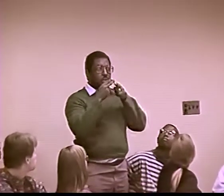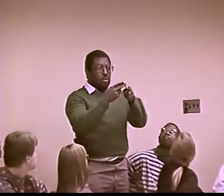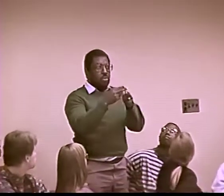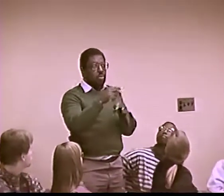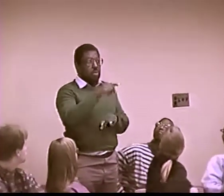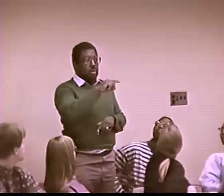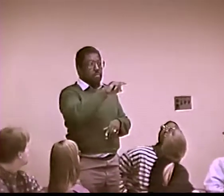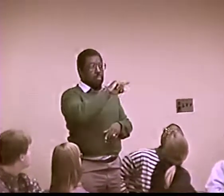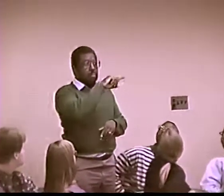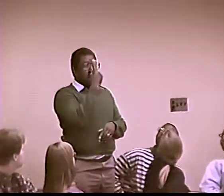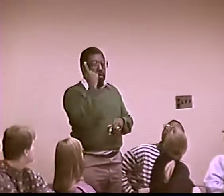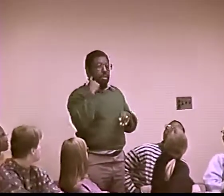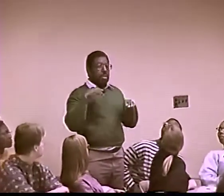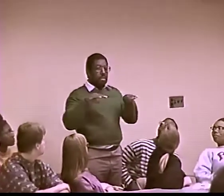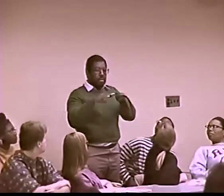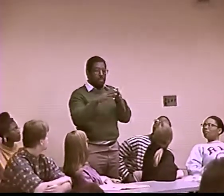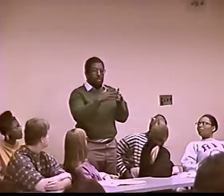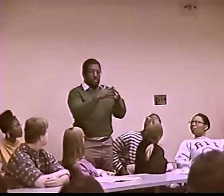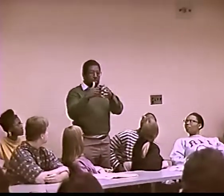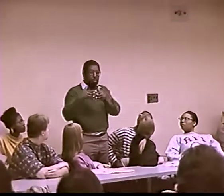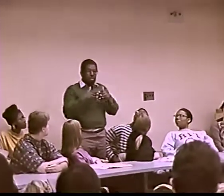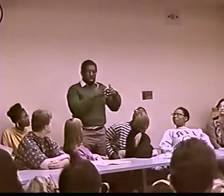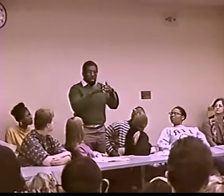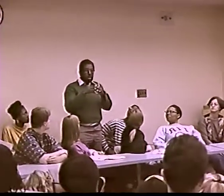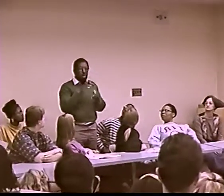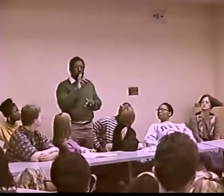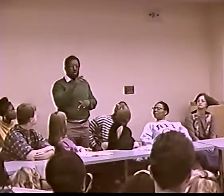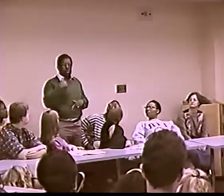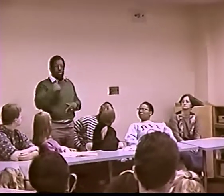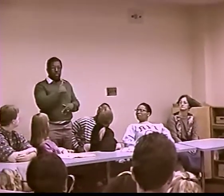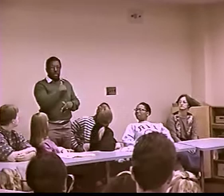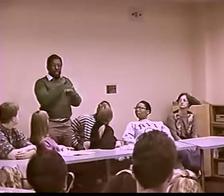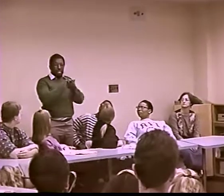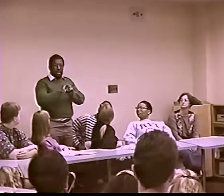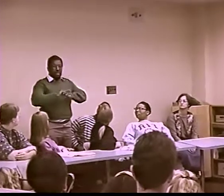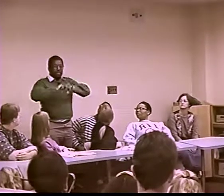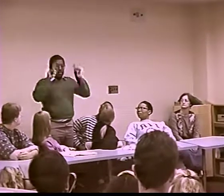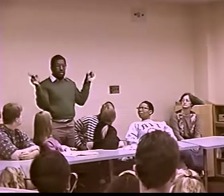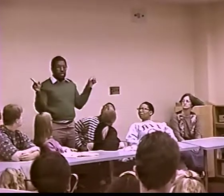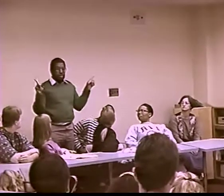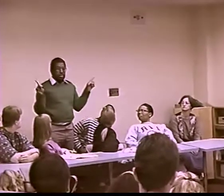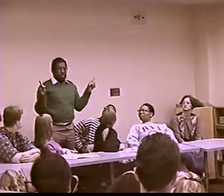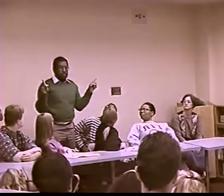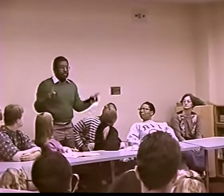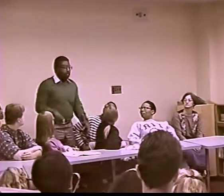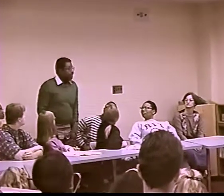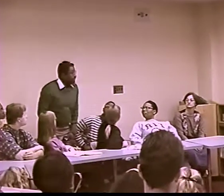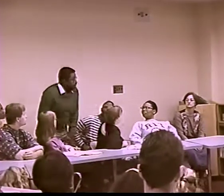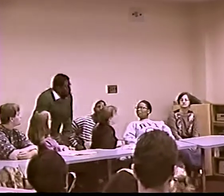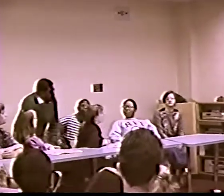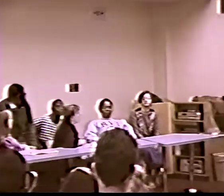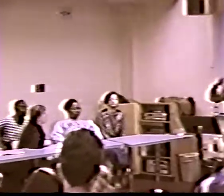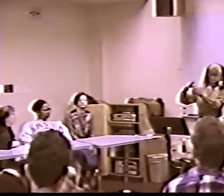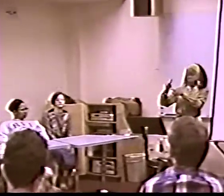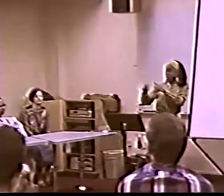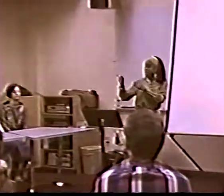THE BOOK OF BLACK DEAF AMERICA. ARE WE THAT DIFFERENT?